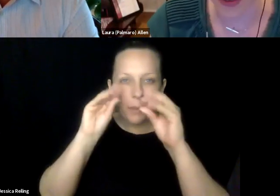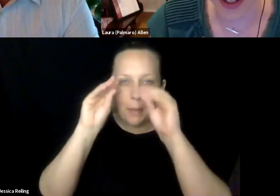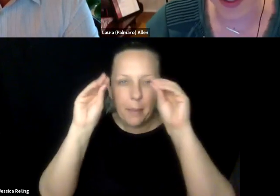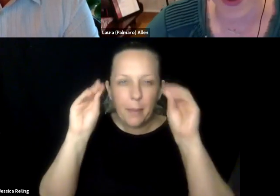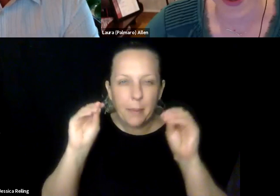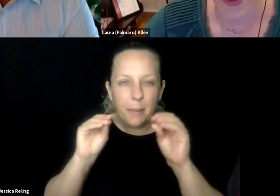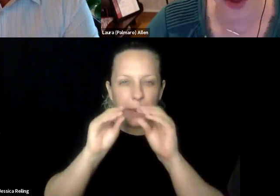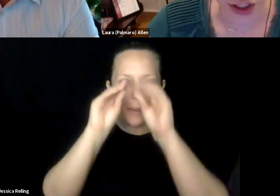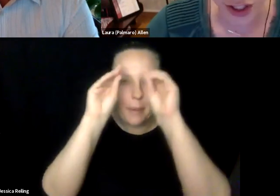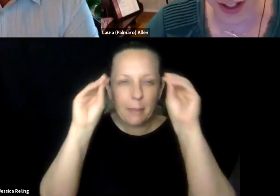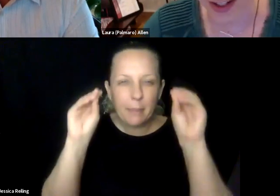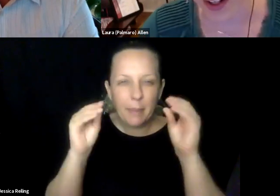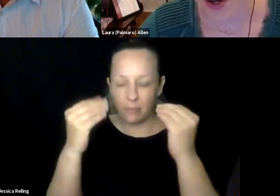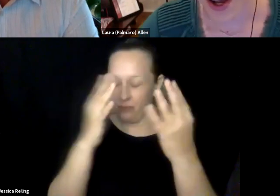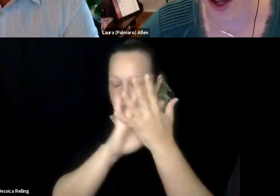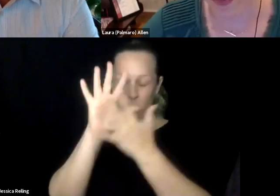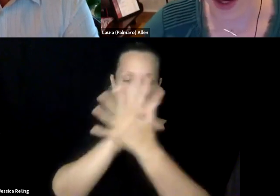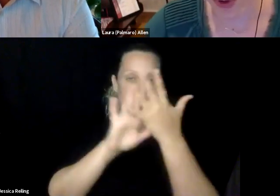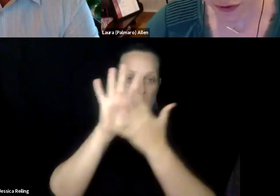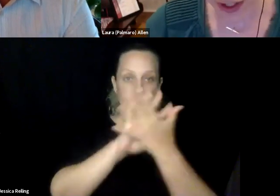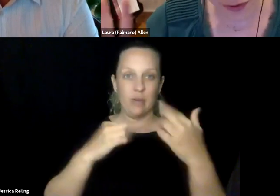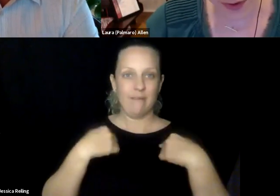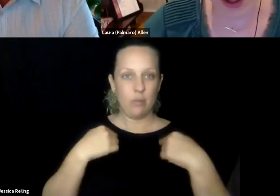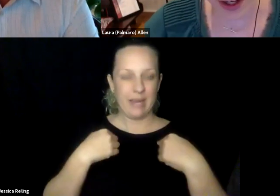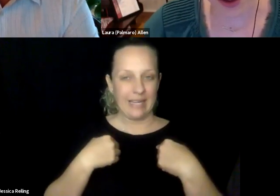at is heavily impacted, covered, and sort of lots and lots of